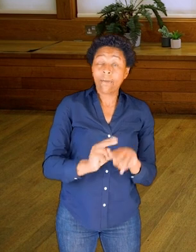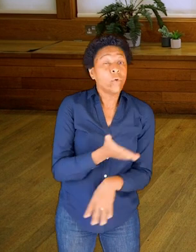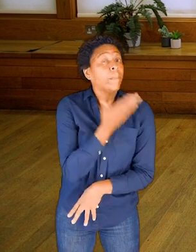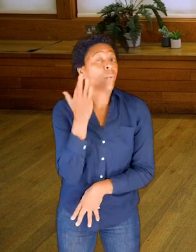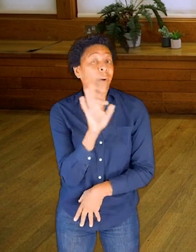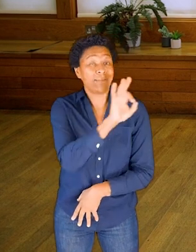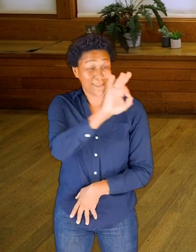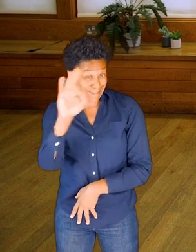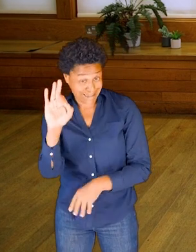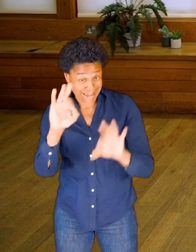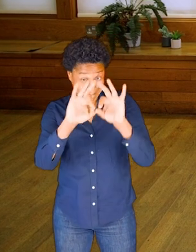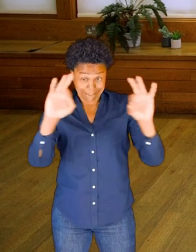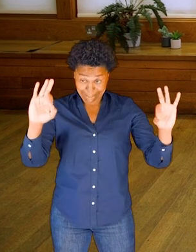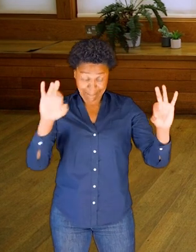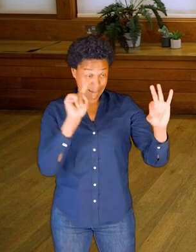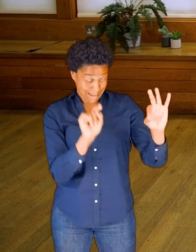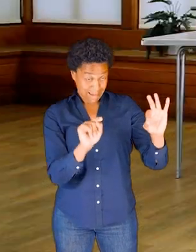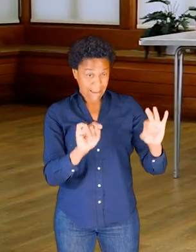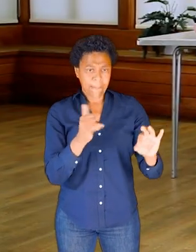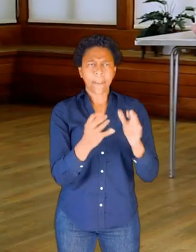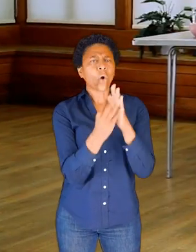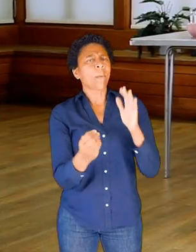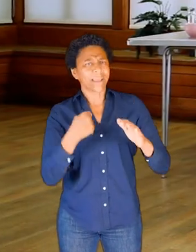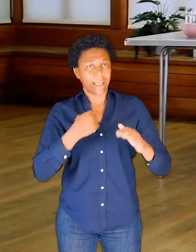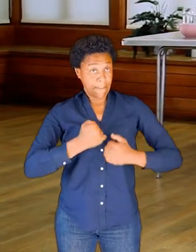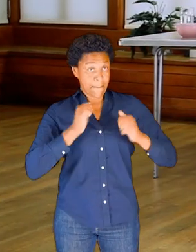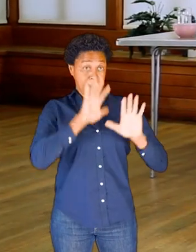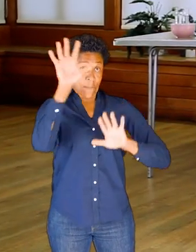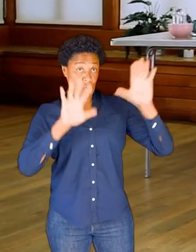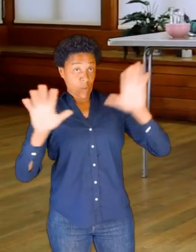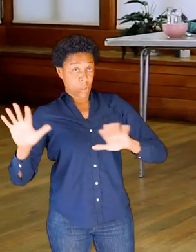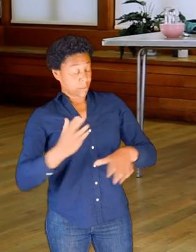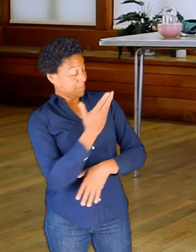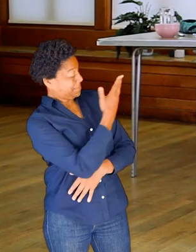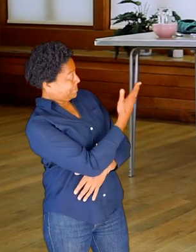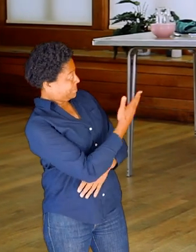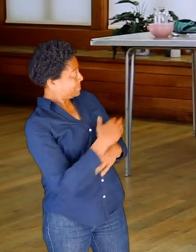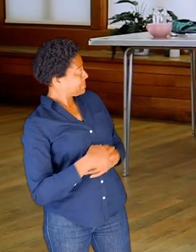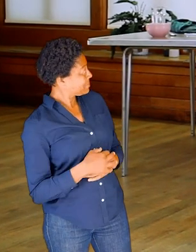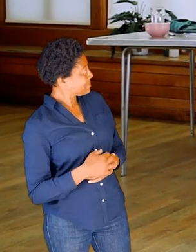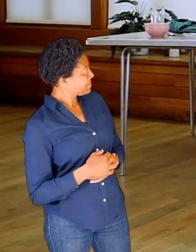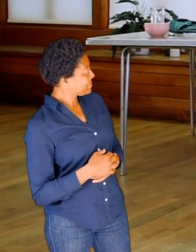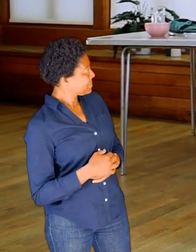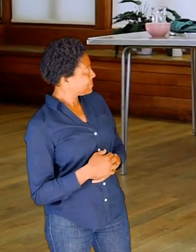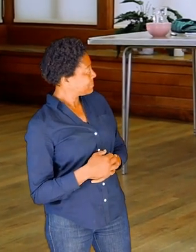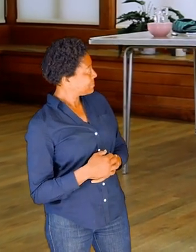the movements that I'm making with the stick on screen.